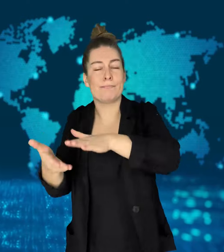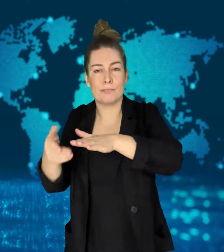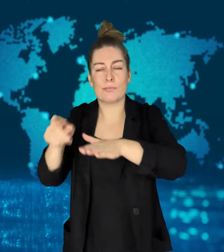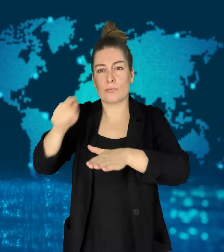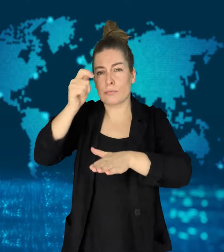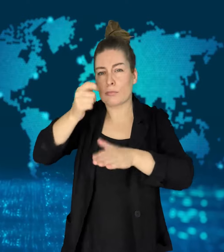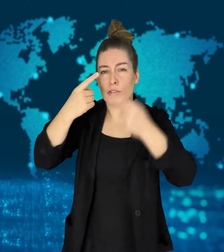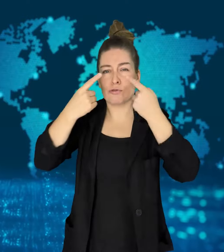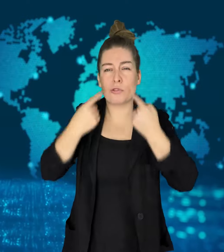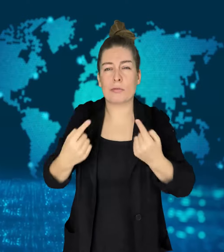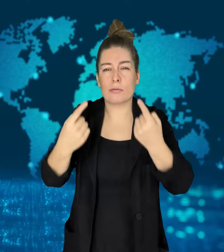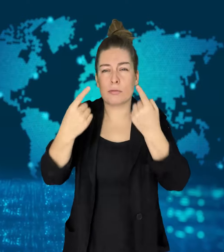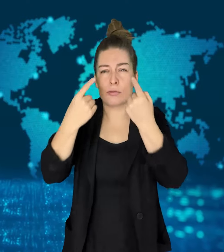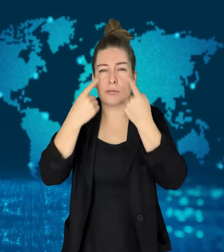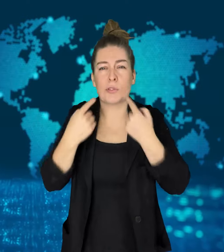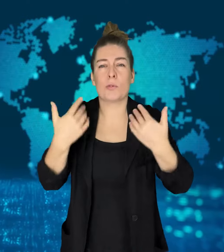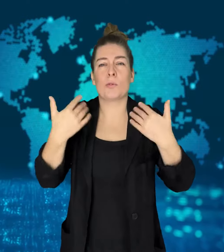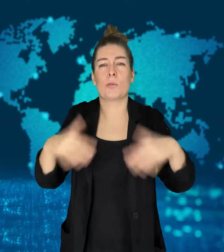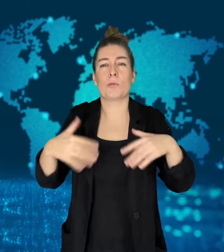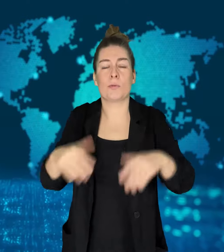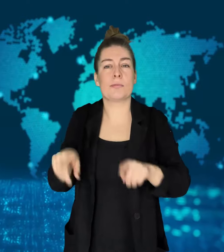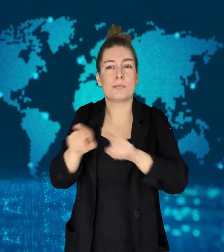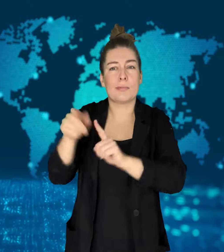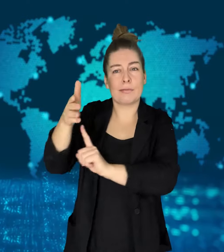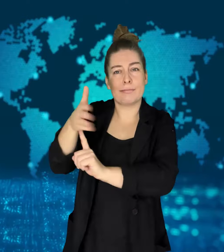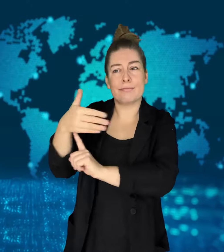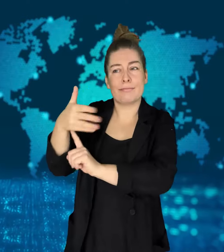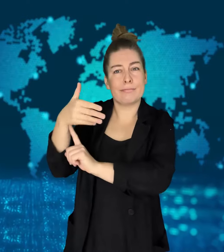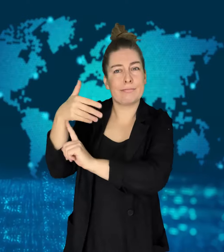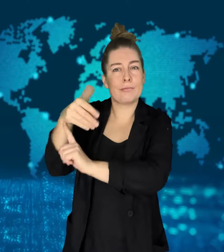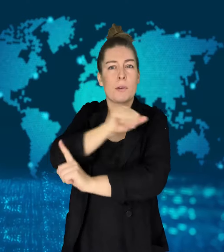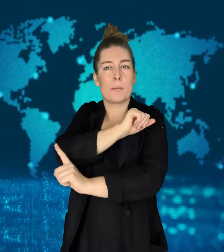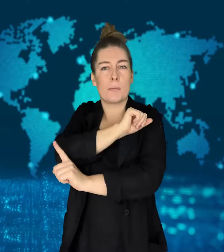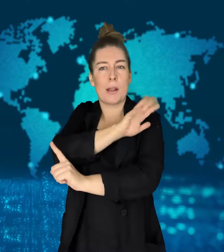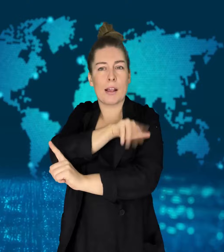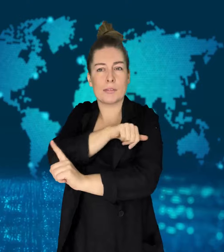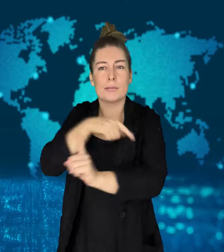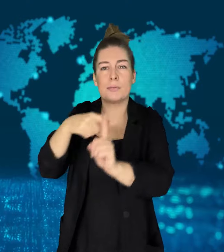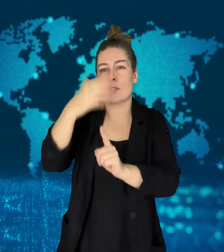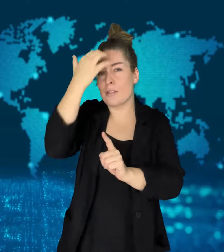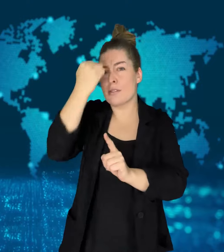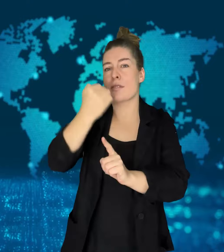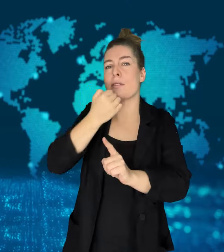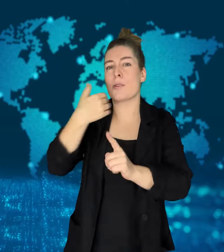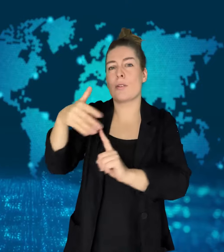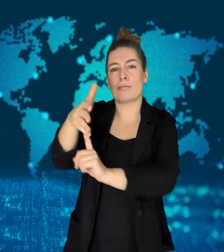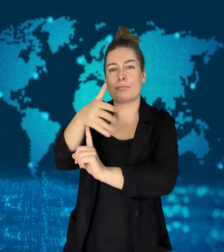Saleh al-Arouri, a top Hamas leader that was killed.